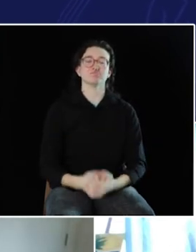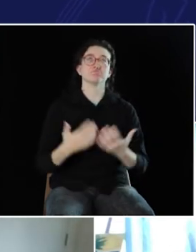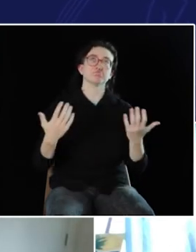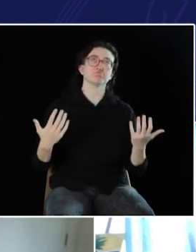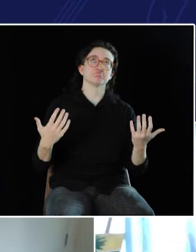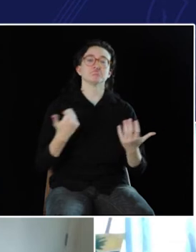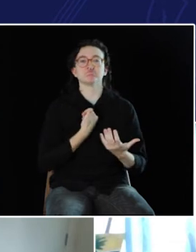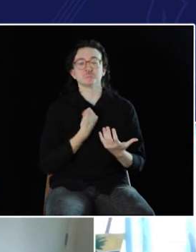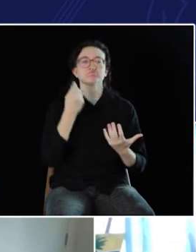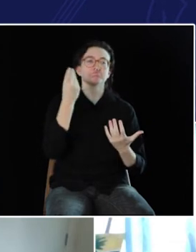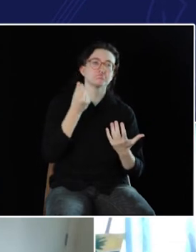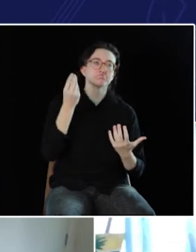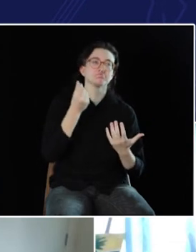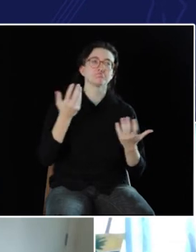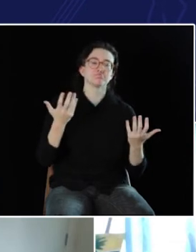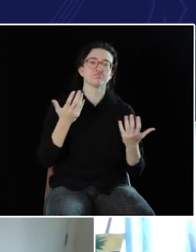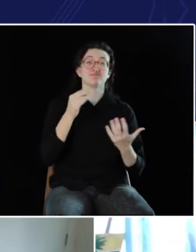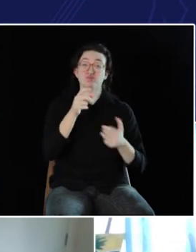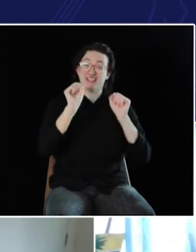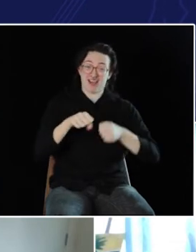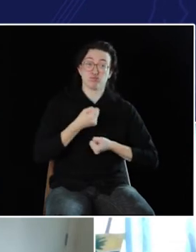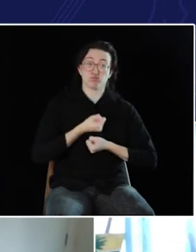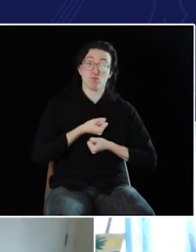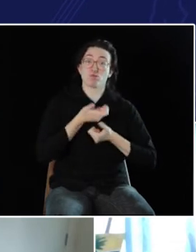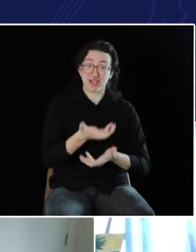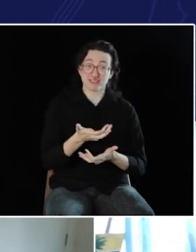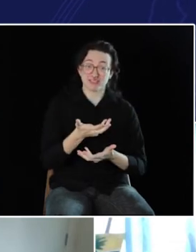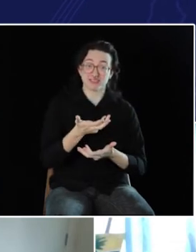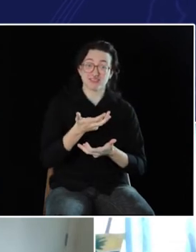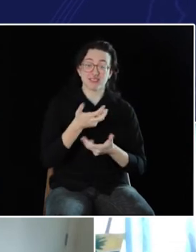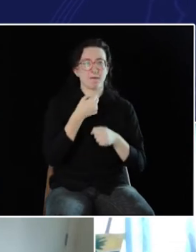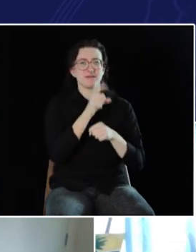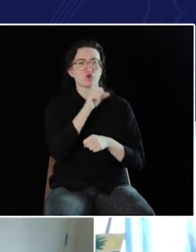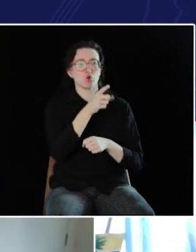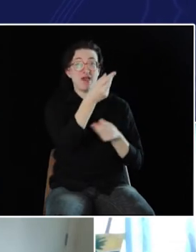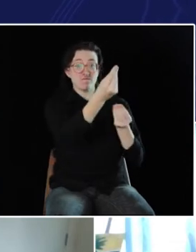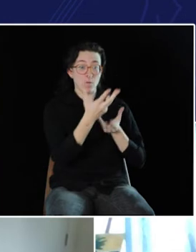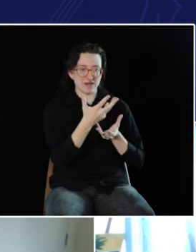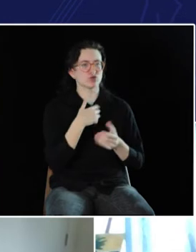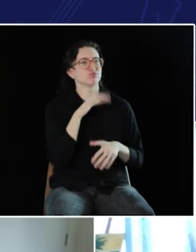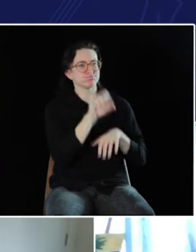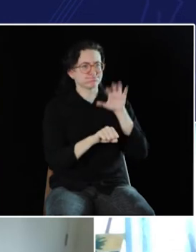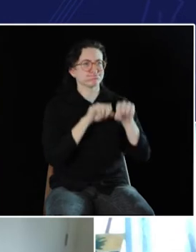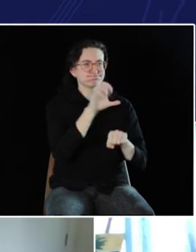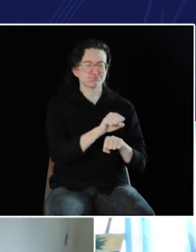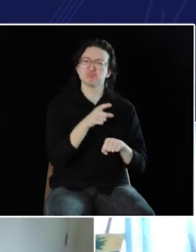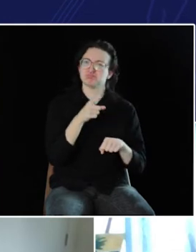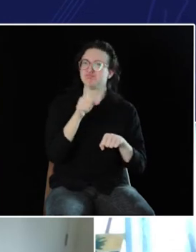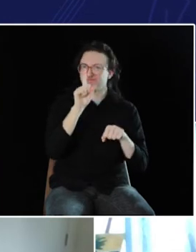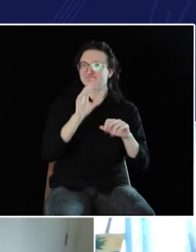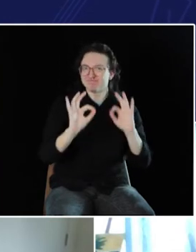So, I think that... If you can express yourself...and also get the information,